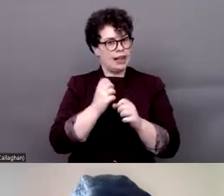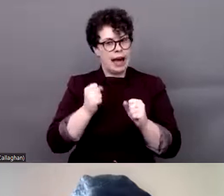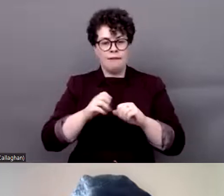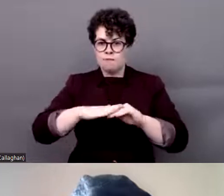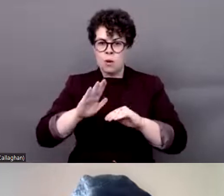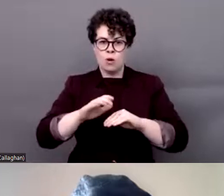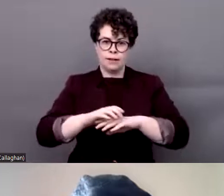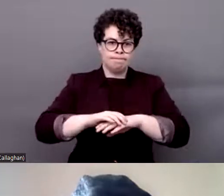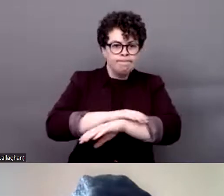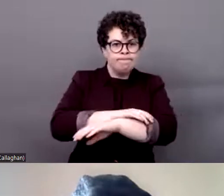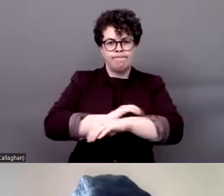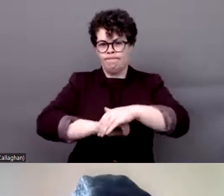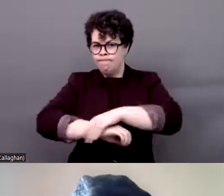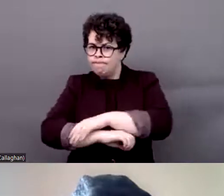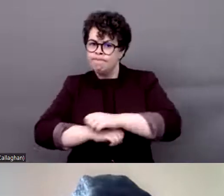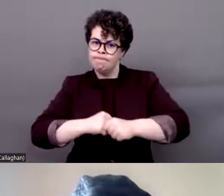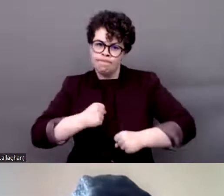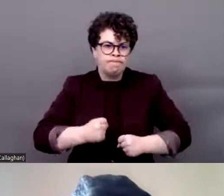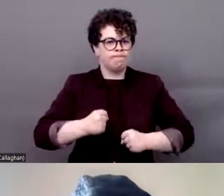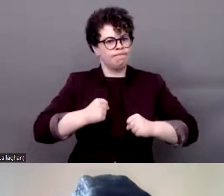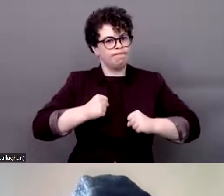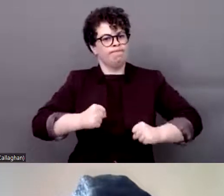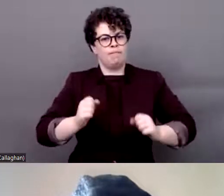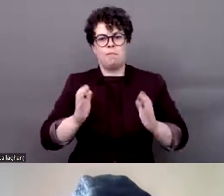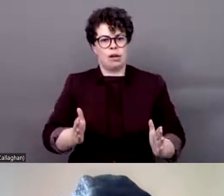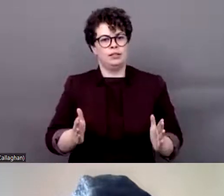work to do, remembering